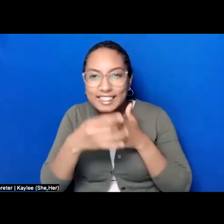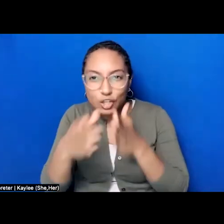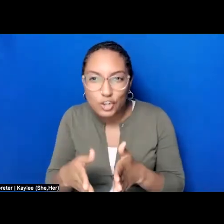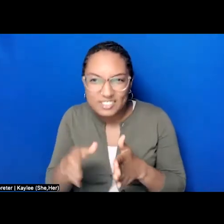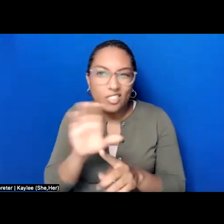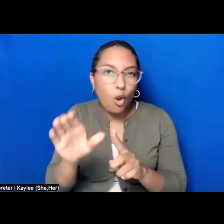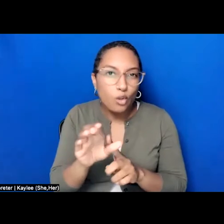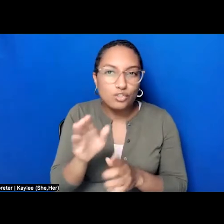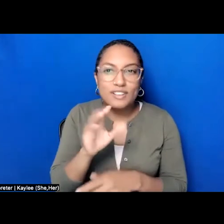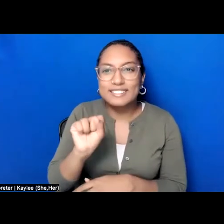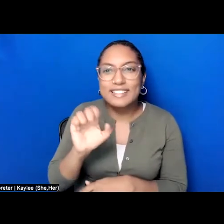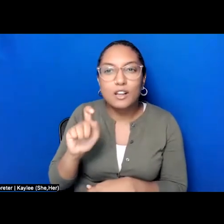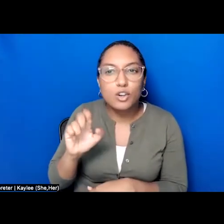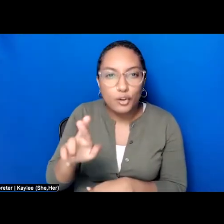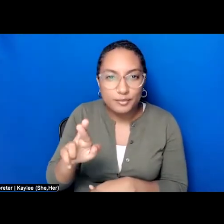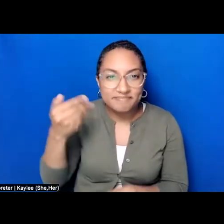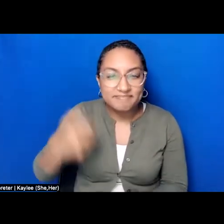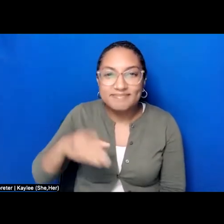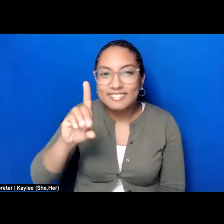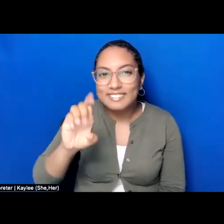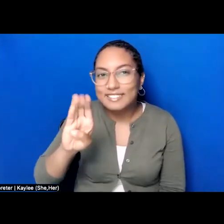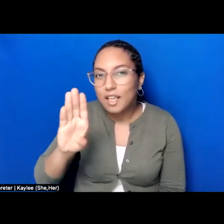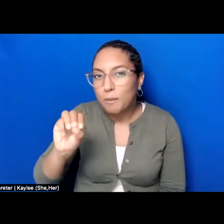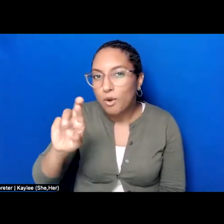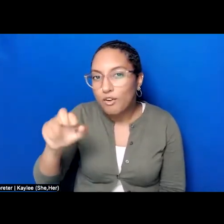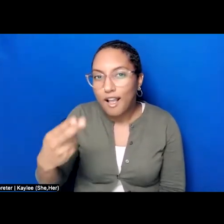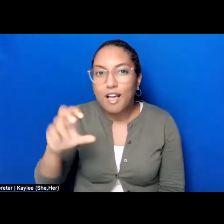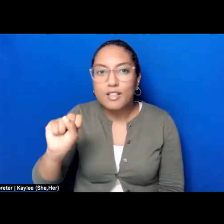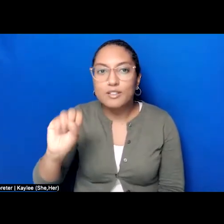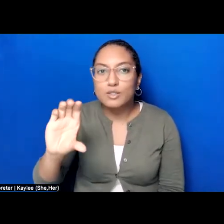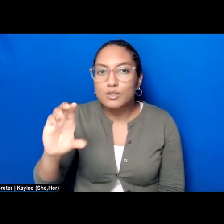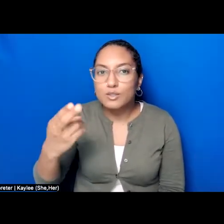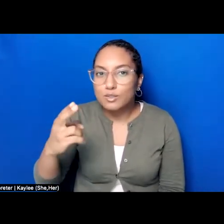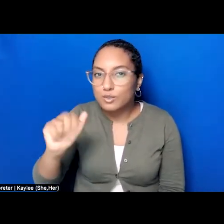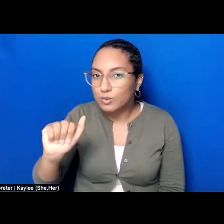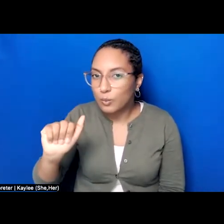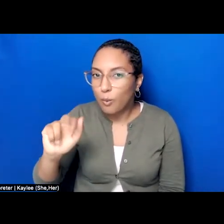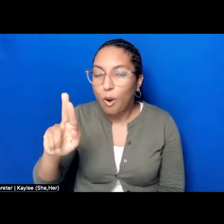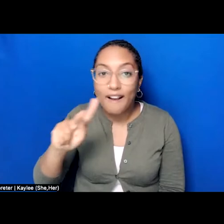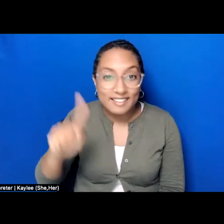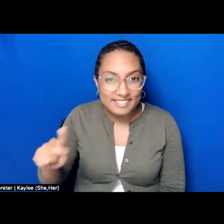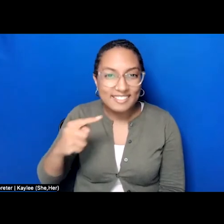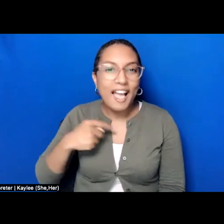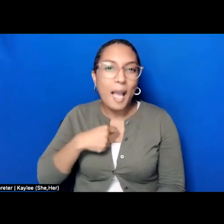I serve on the Mid-Atlantic Association of Museums Board of Directors, and I am delighted to be your